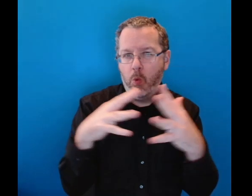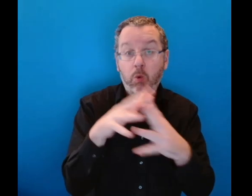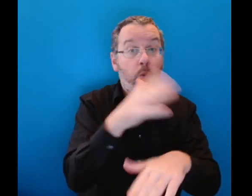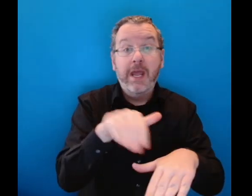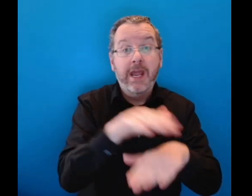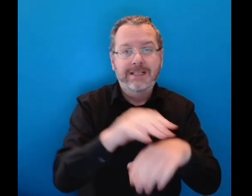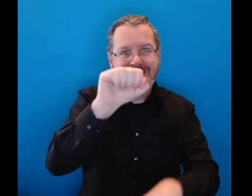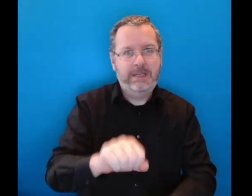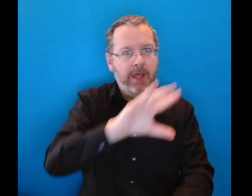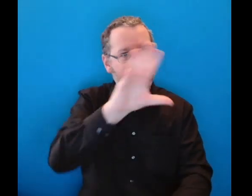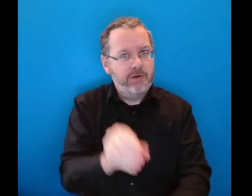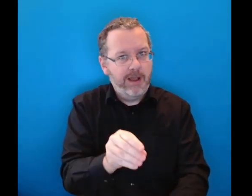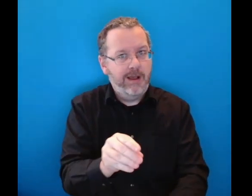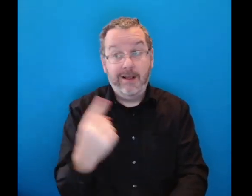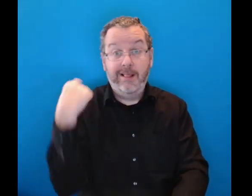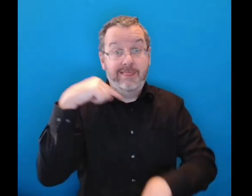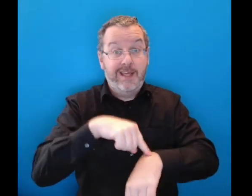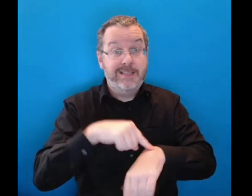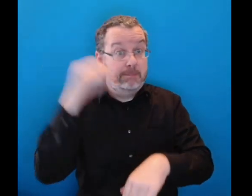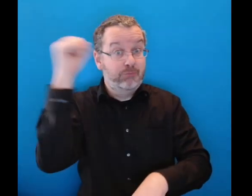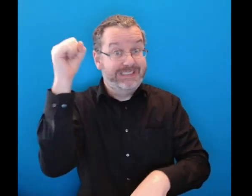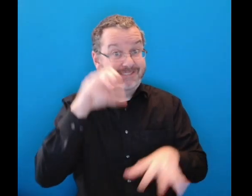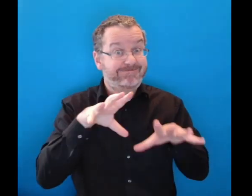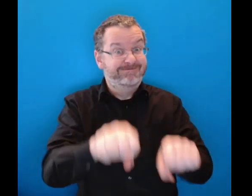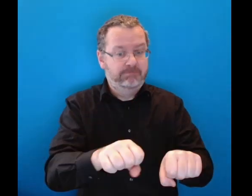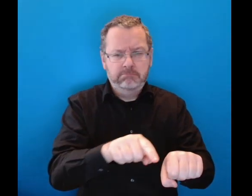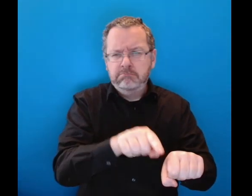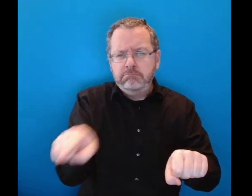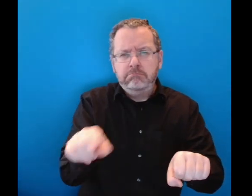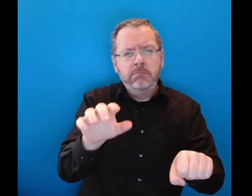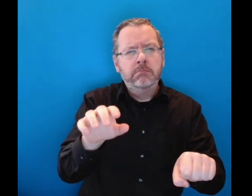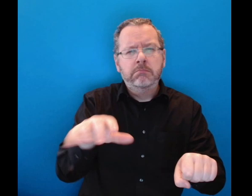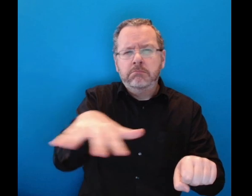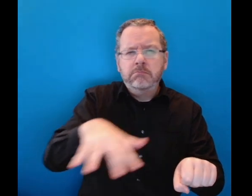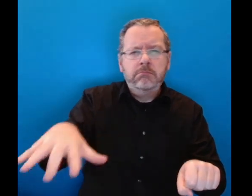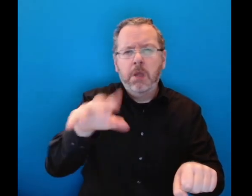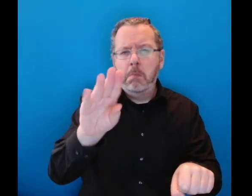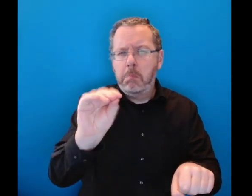where Britain was putting down a rebellion of Afrikaner Boer settlers,